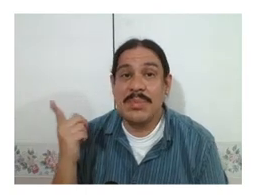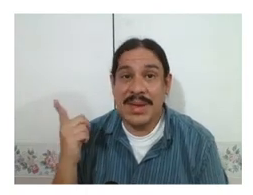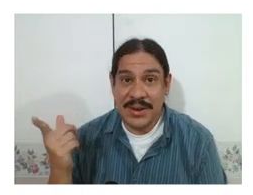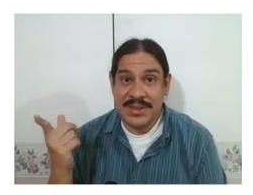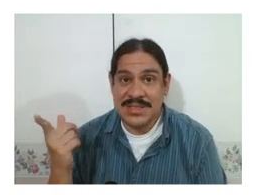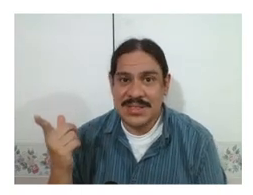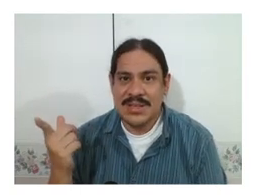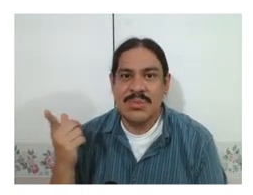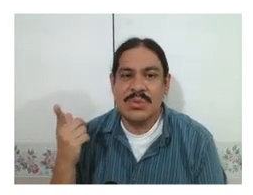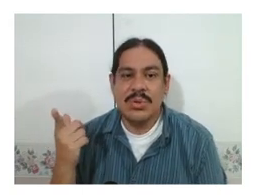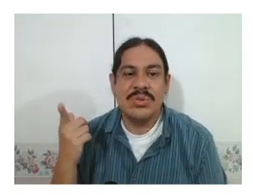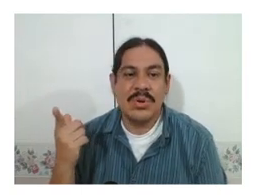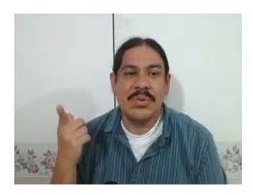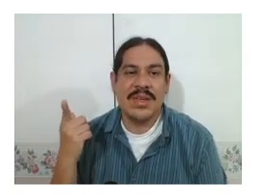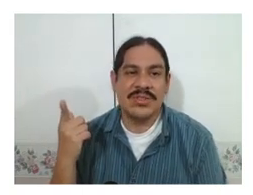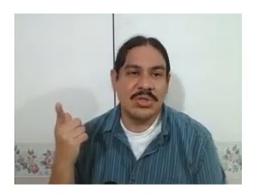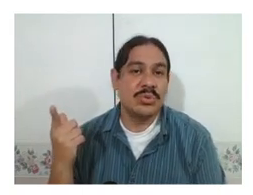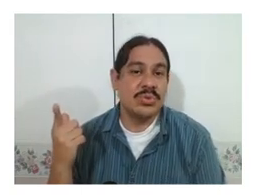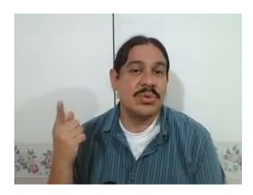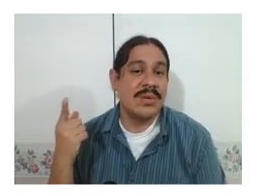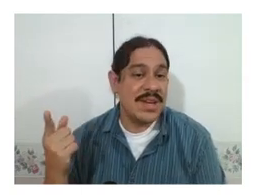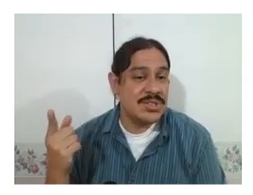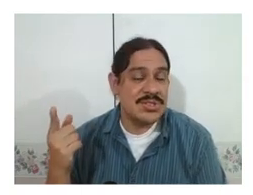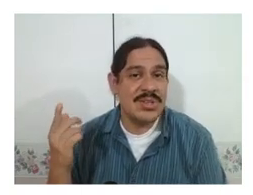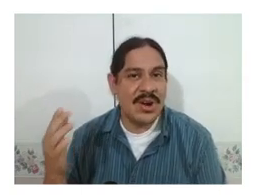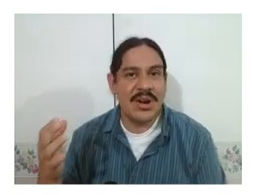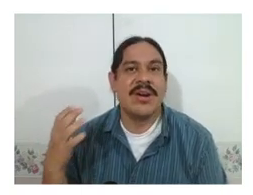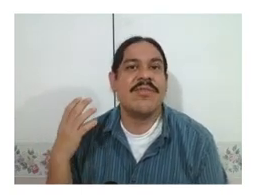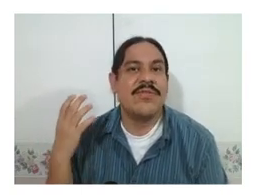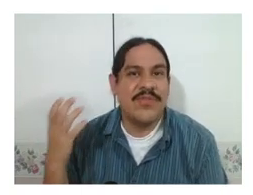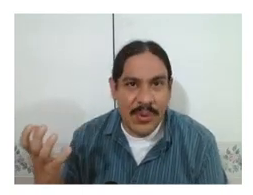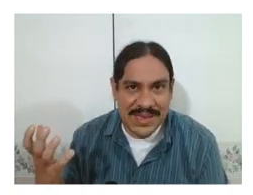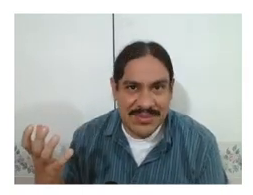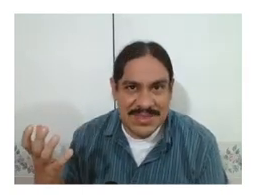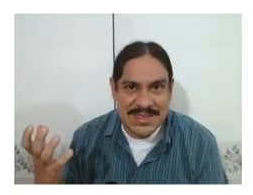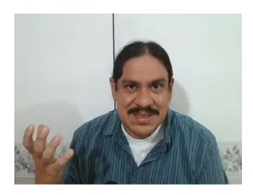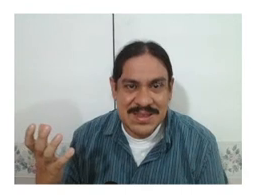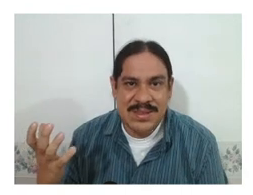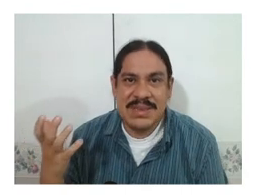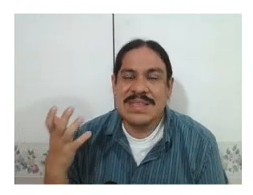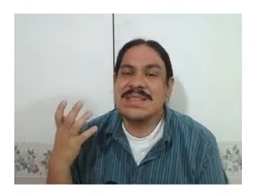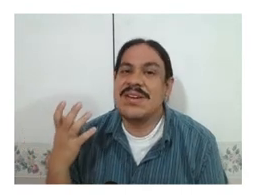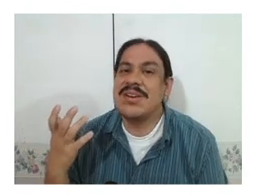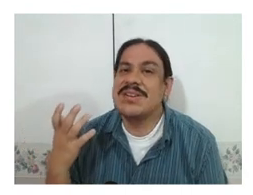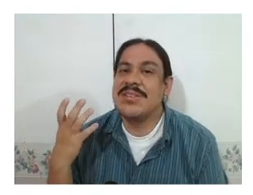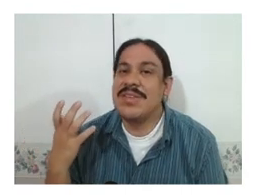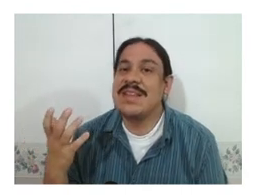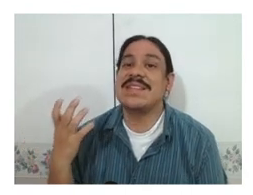pairs, we also know that those two locations are phonemes